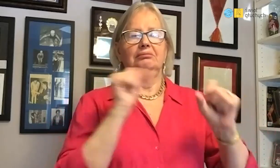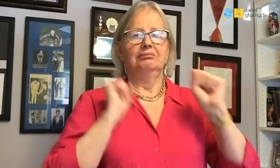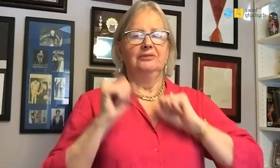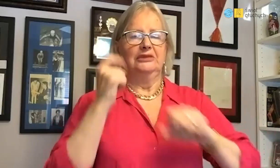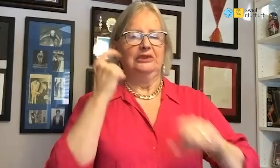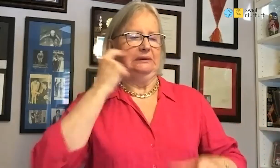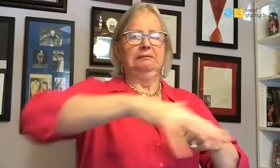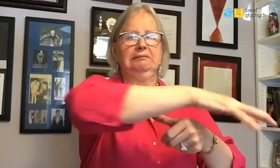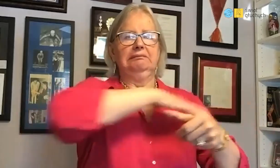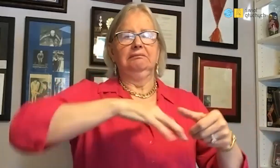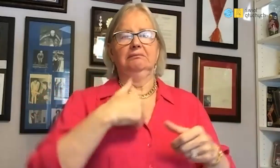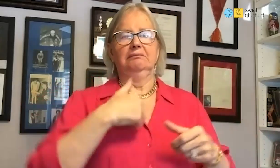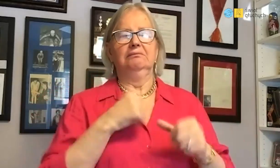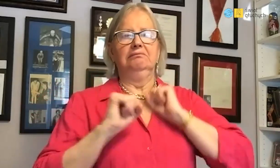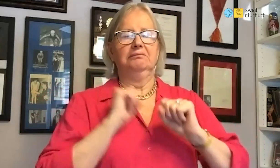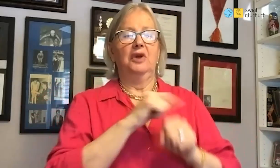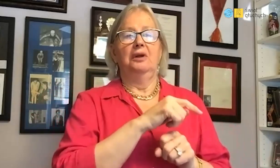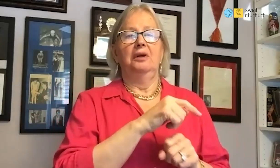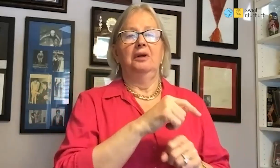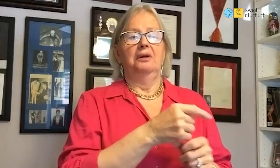I practiced there as only deaf.